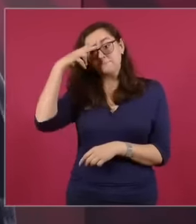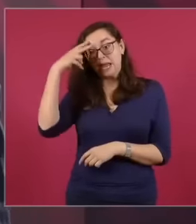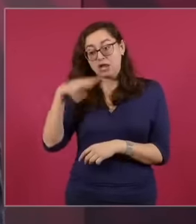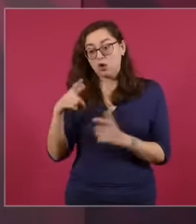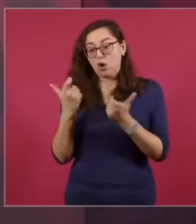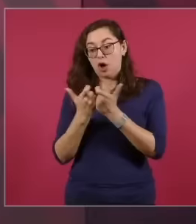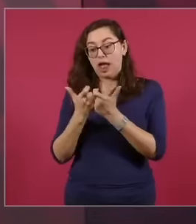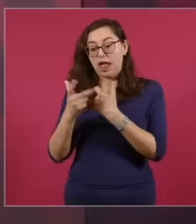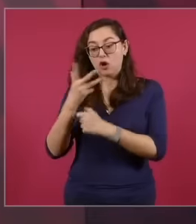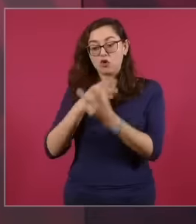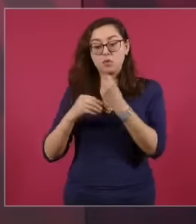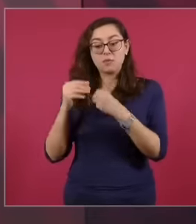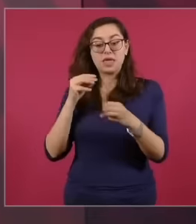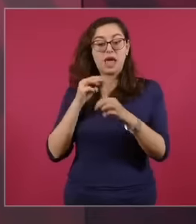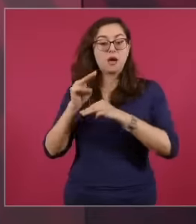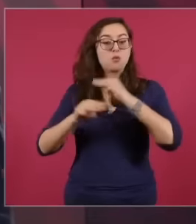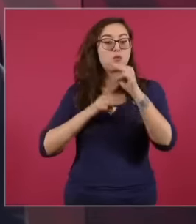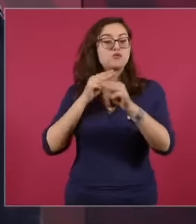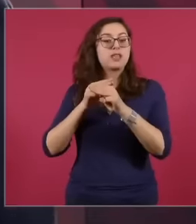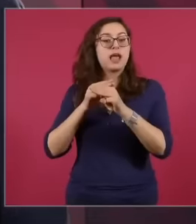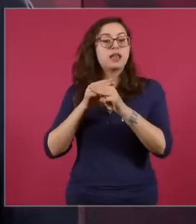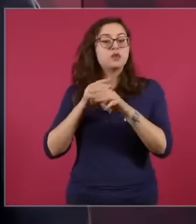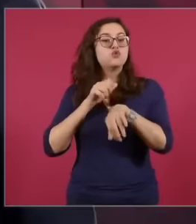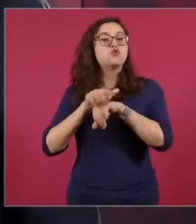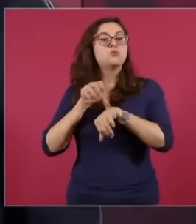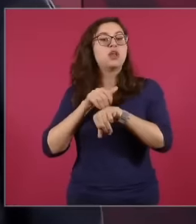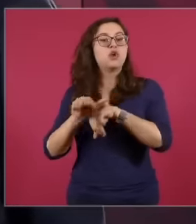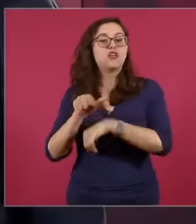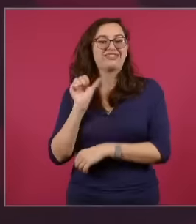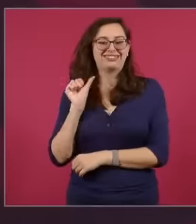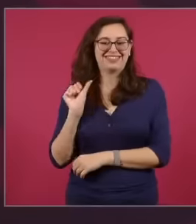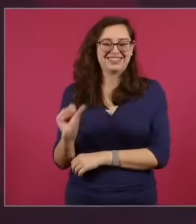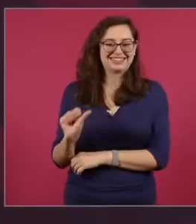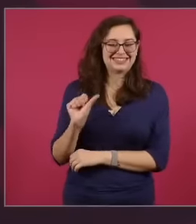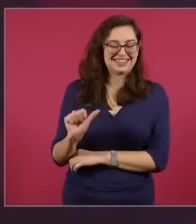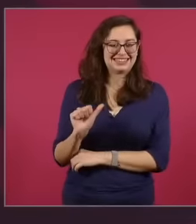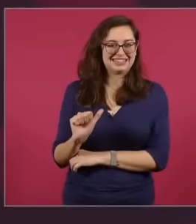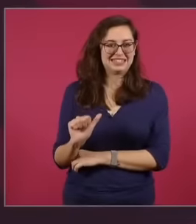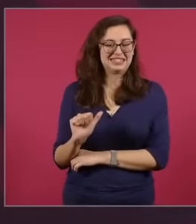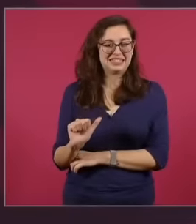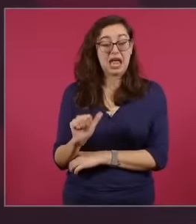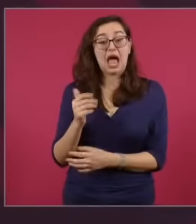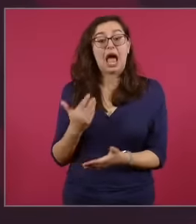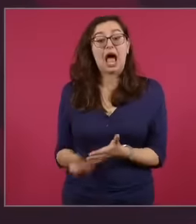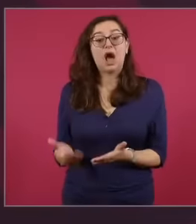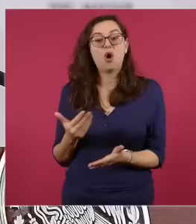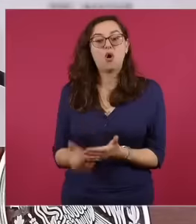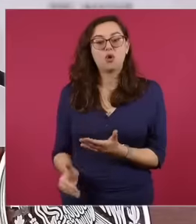among the world's economies Today Mexico is in